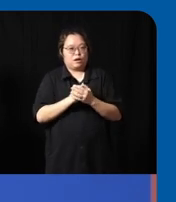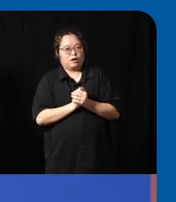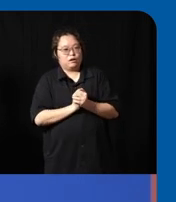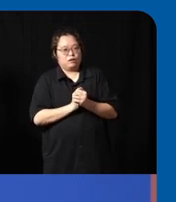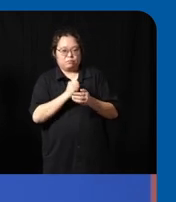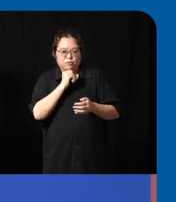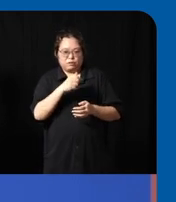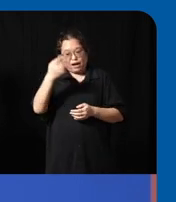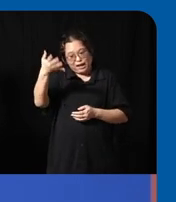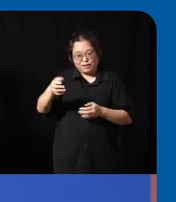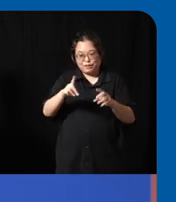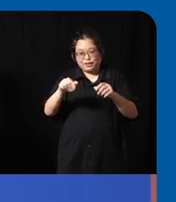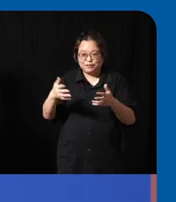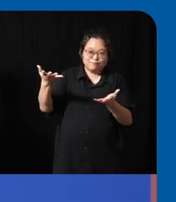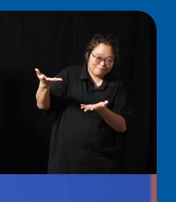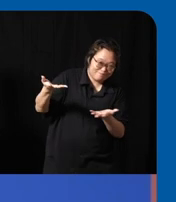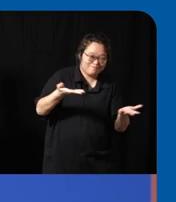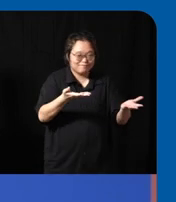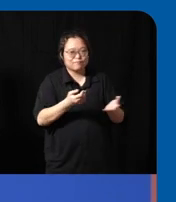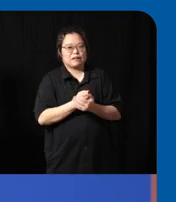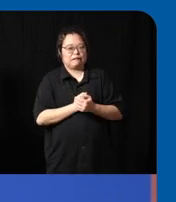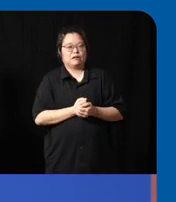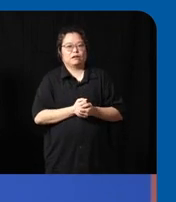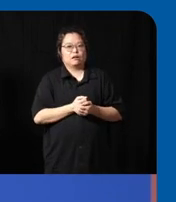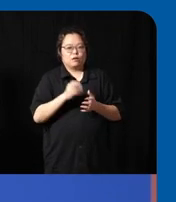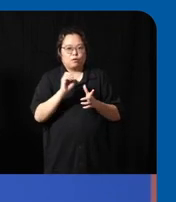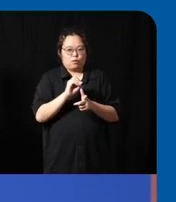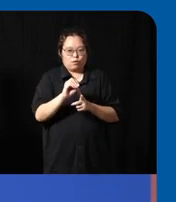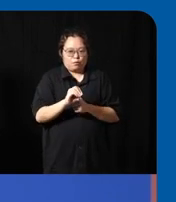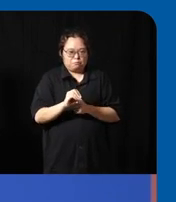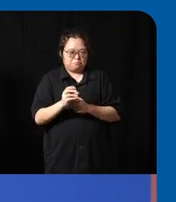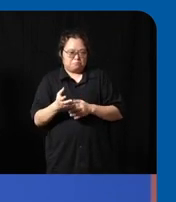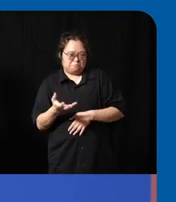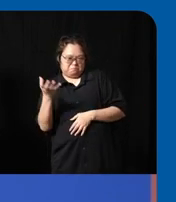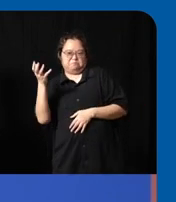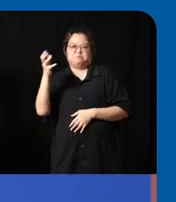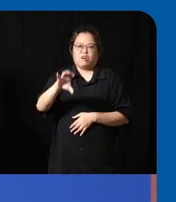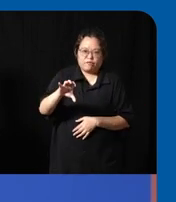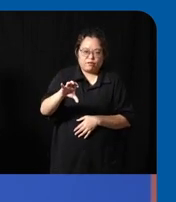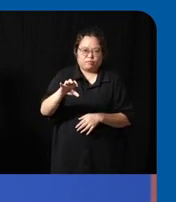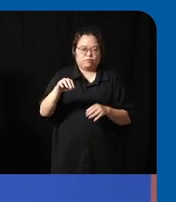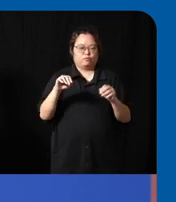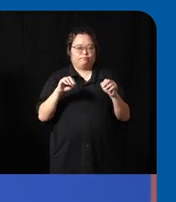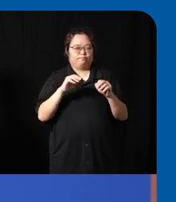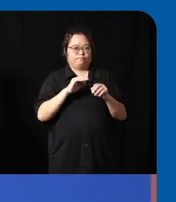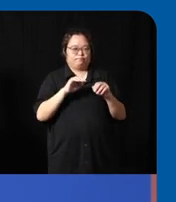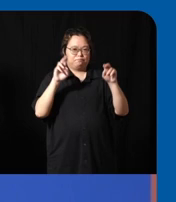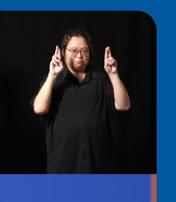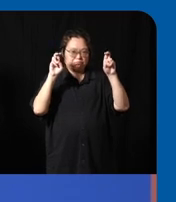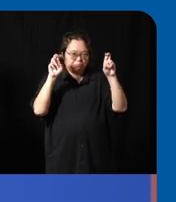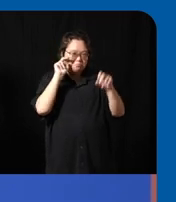be so-called pressured into being being quote unquote normal if I can take that Pro ation uh